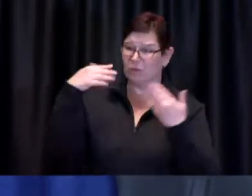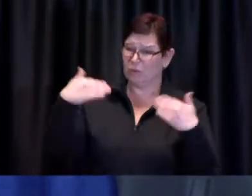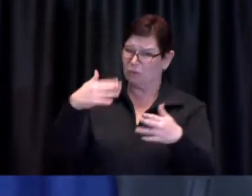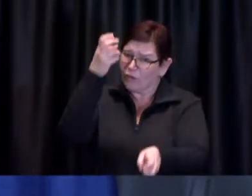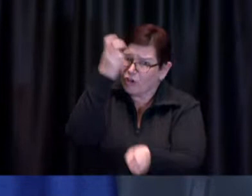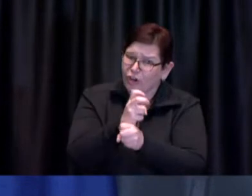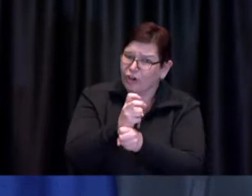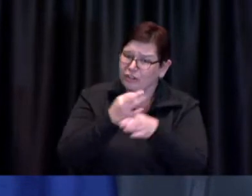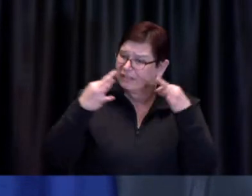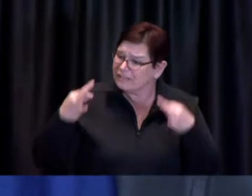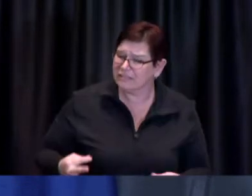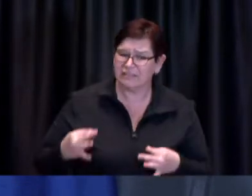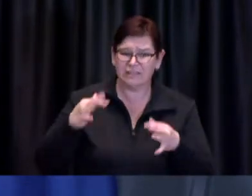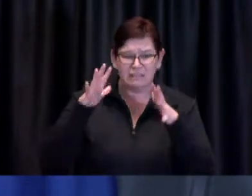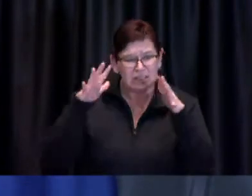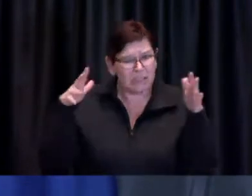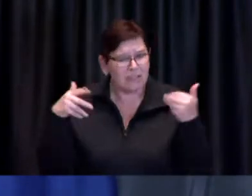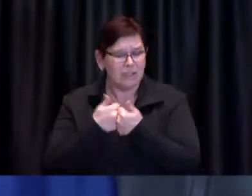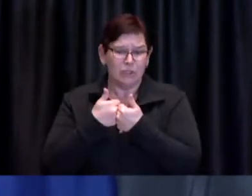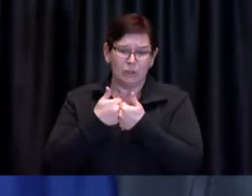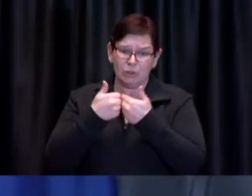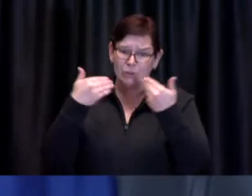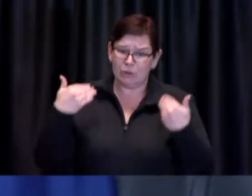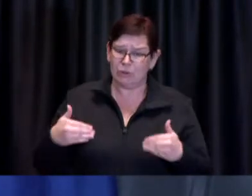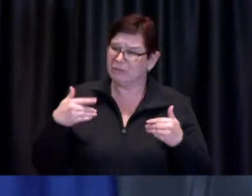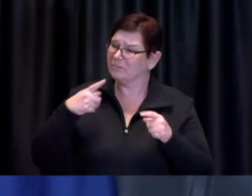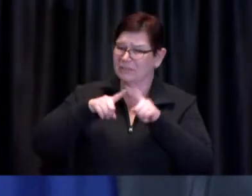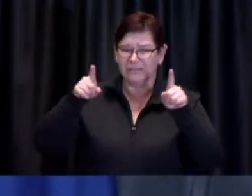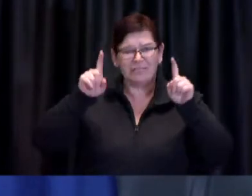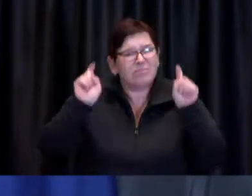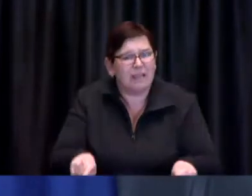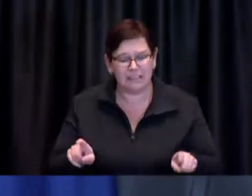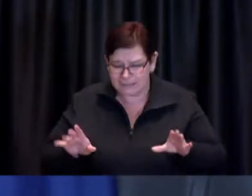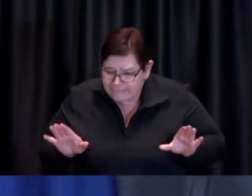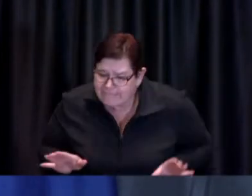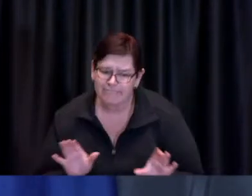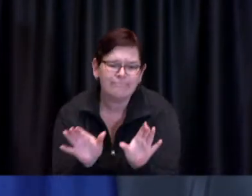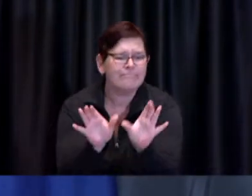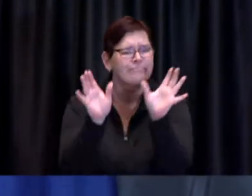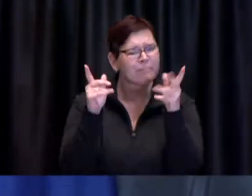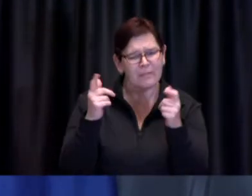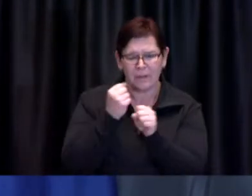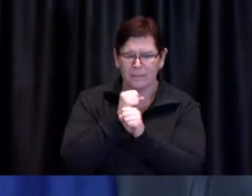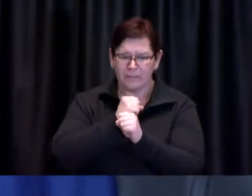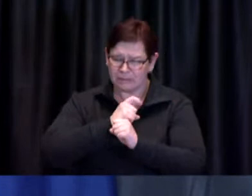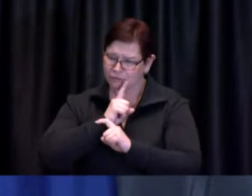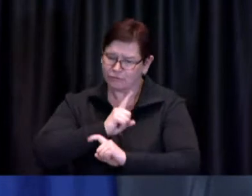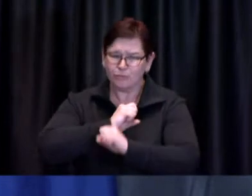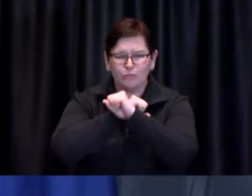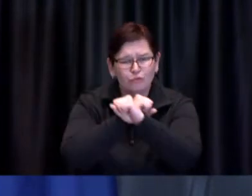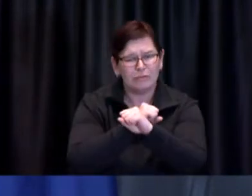but we have to do everything we can to make sure that our children are safe as we all have throughout this pandemic.